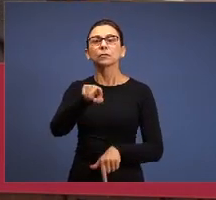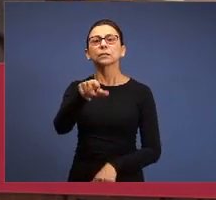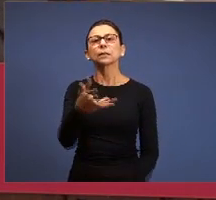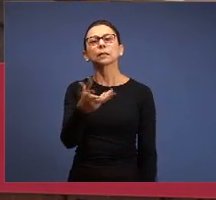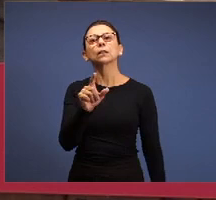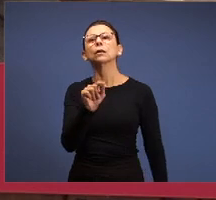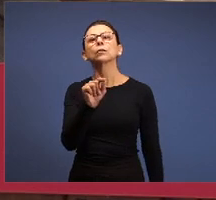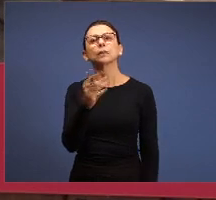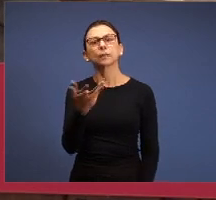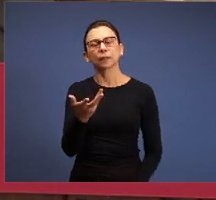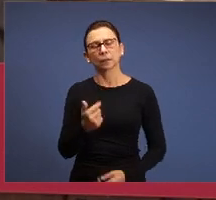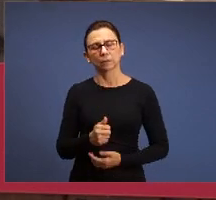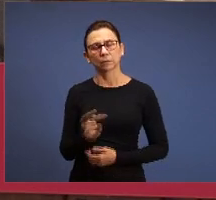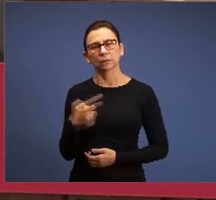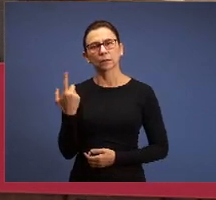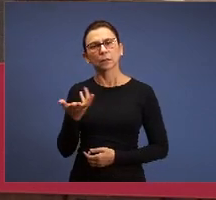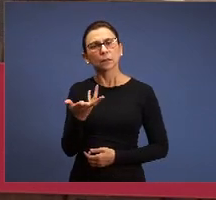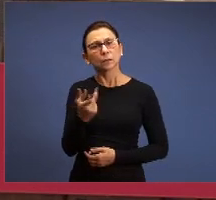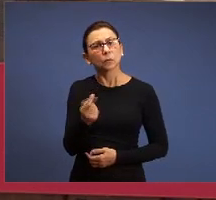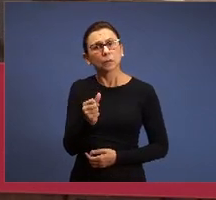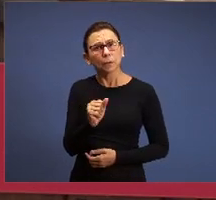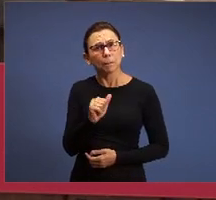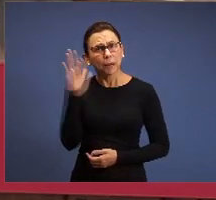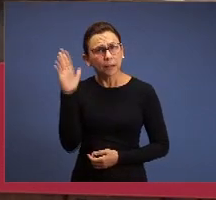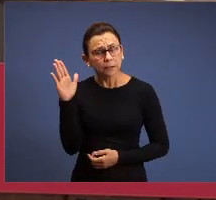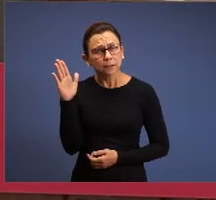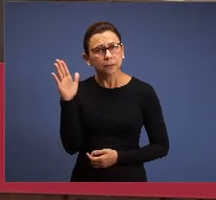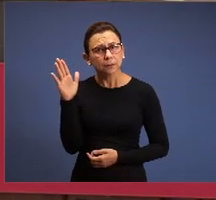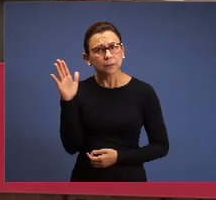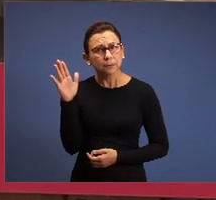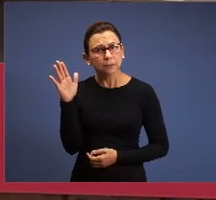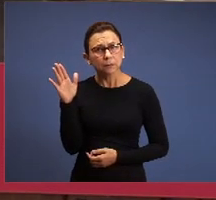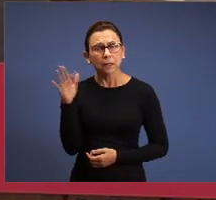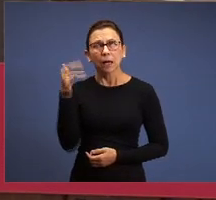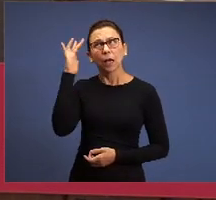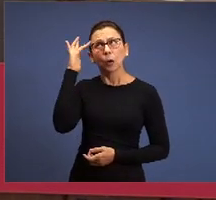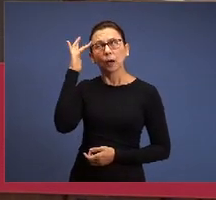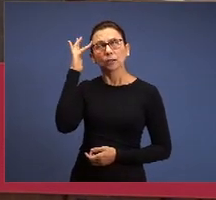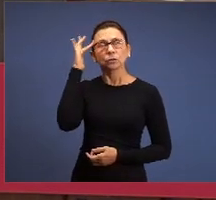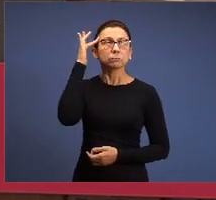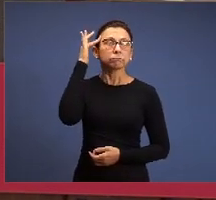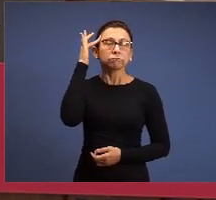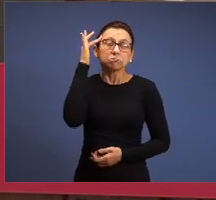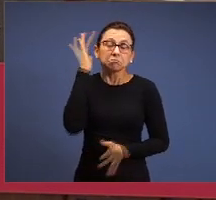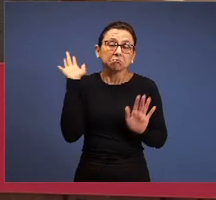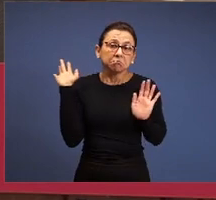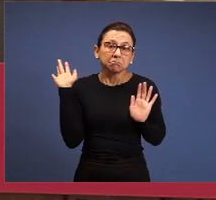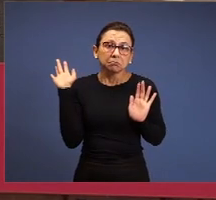What do we want? Do you want more than that? But I think, if you think it’s another thing,